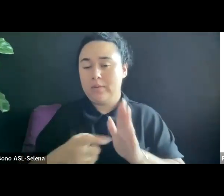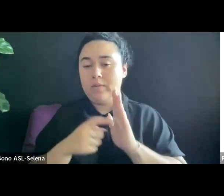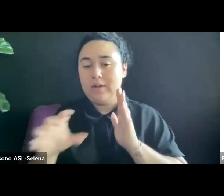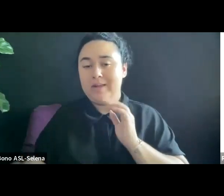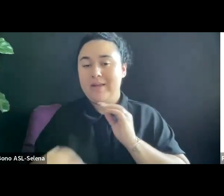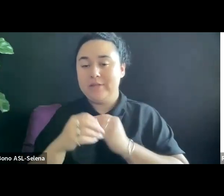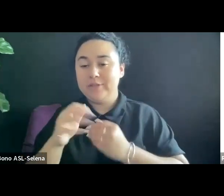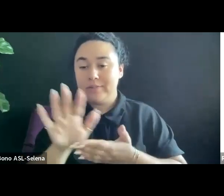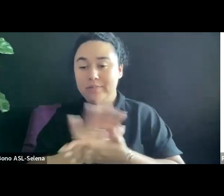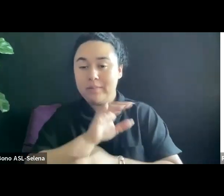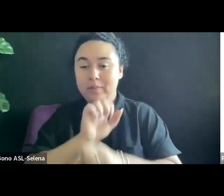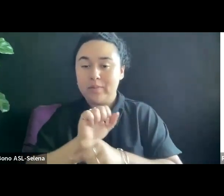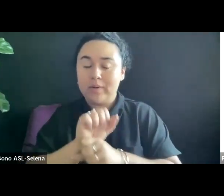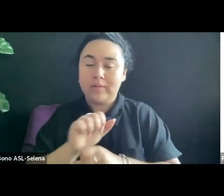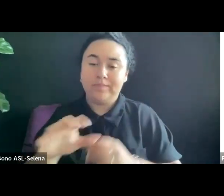THROUGH.